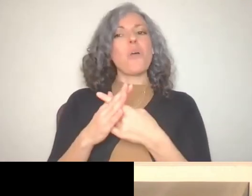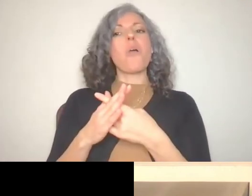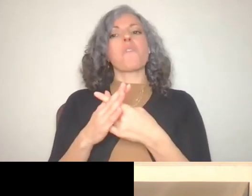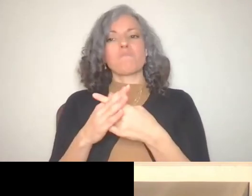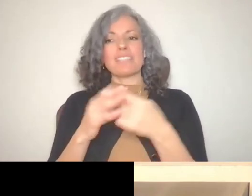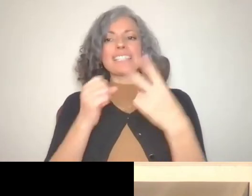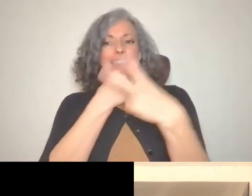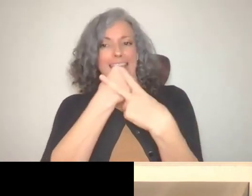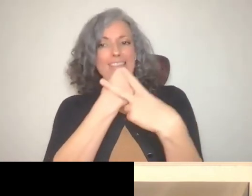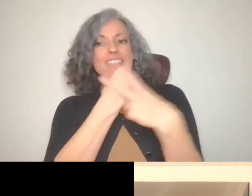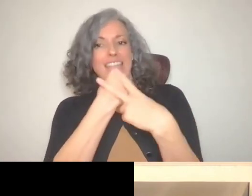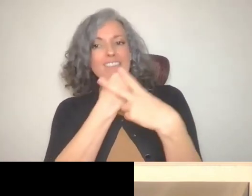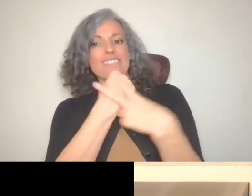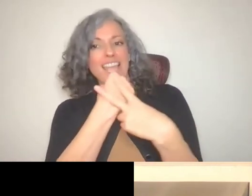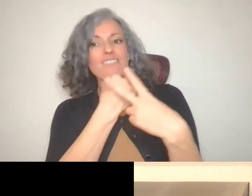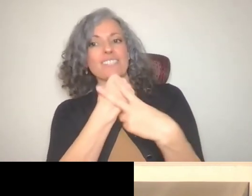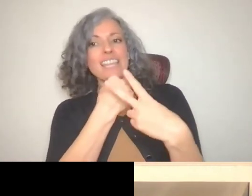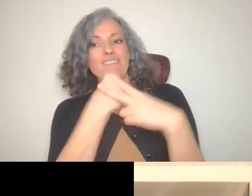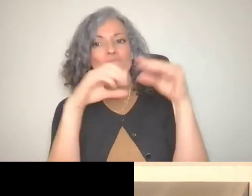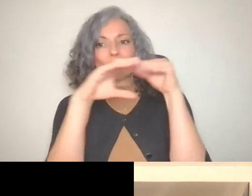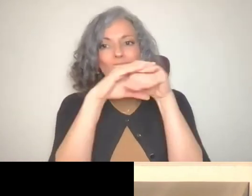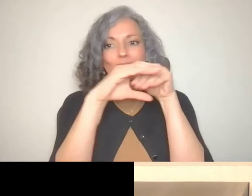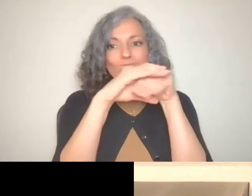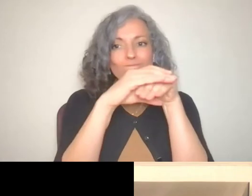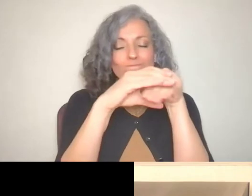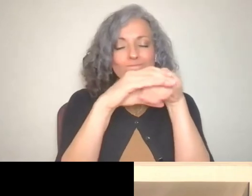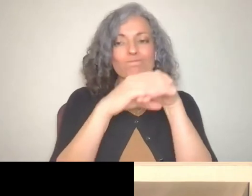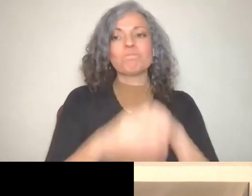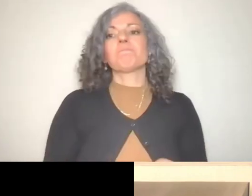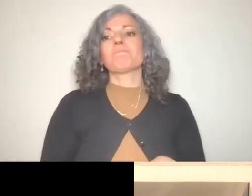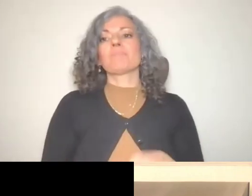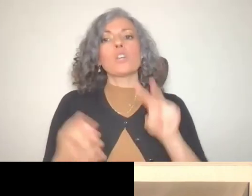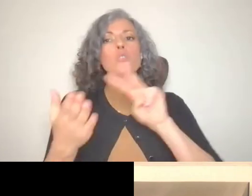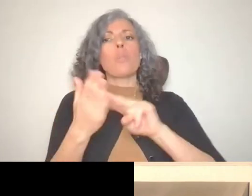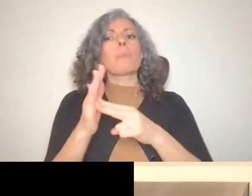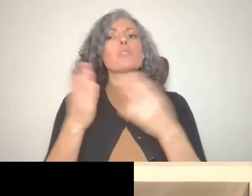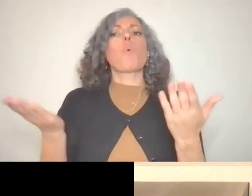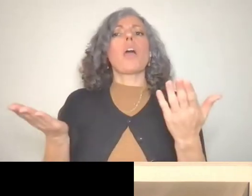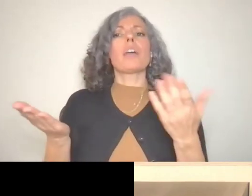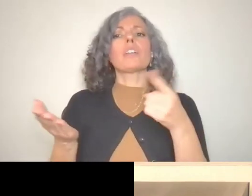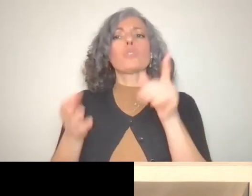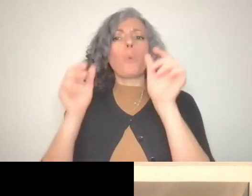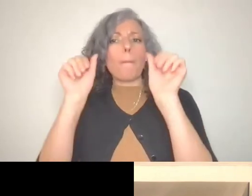could and what that means for you than his ability to save about 2,000.